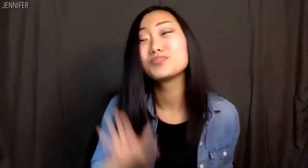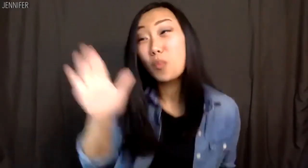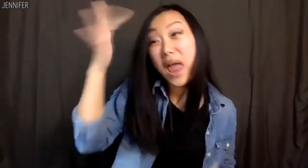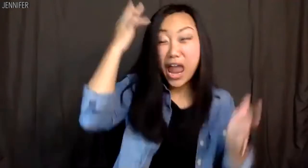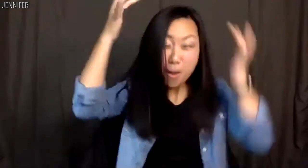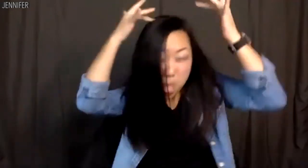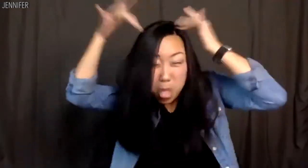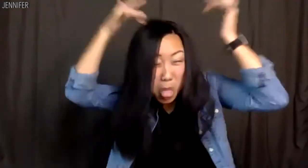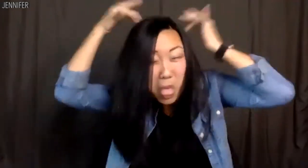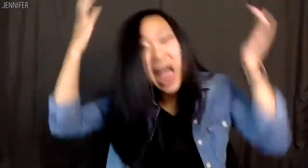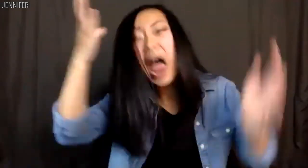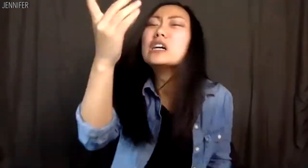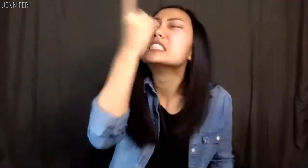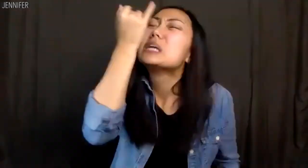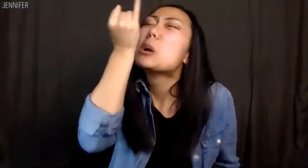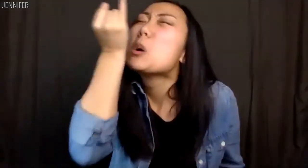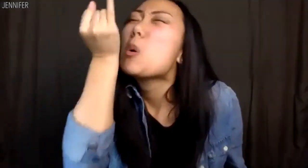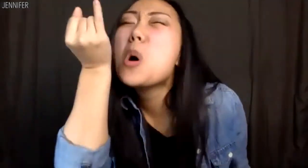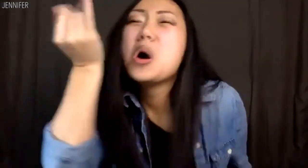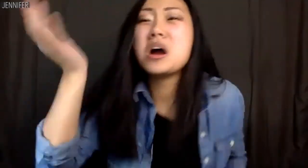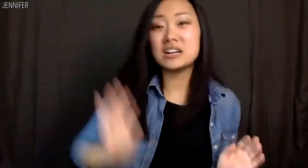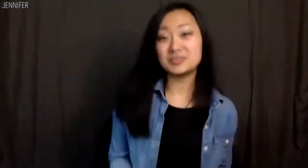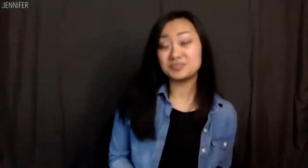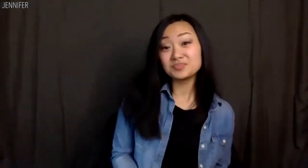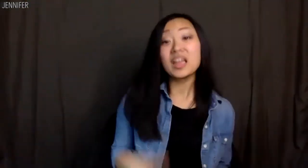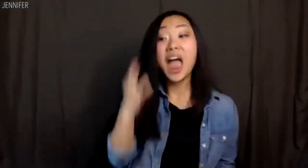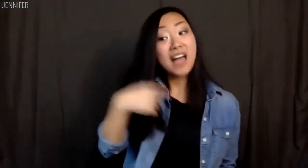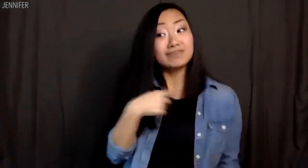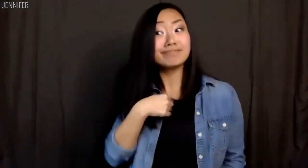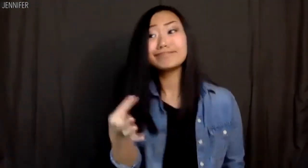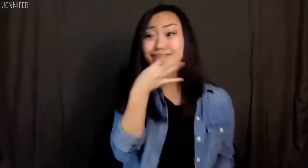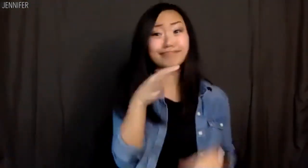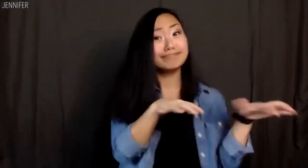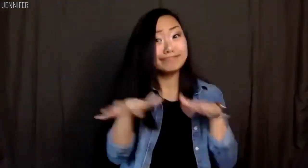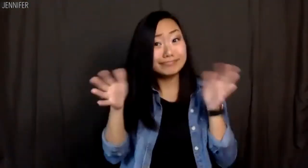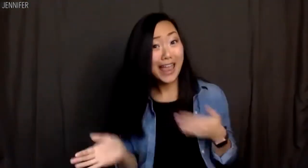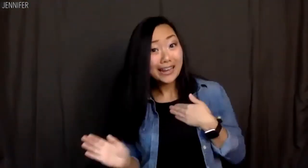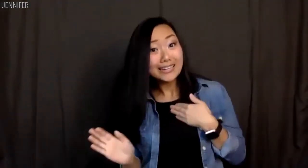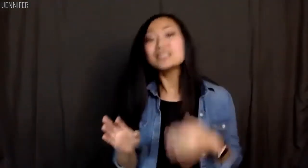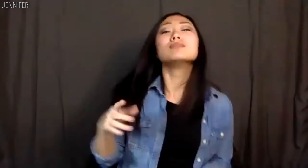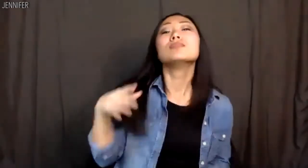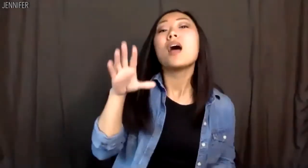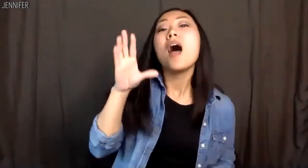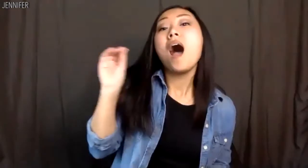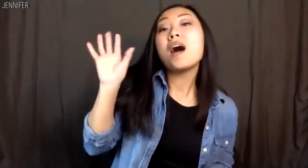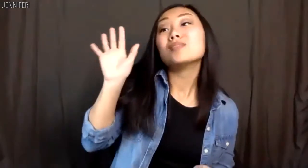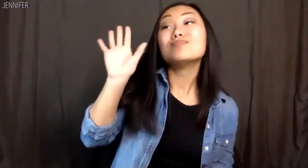Your hair's thin, and your dick's thin, and as a former concert pianist with absolute pitch let me just say?